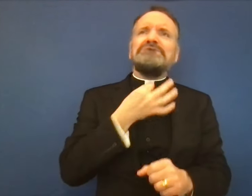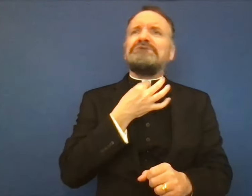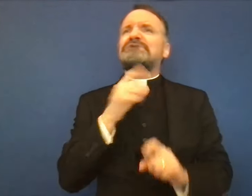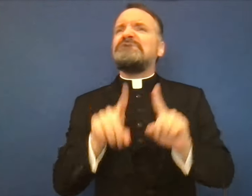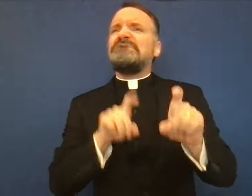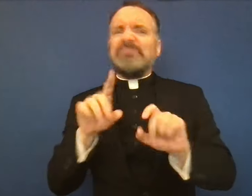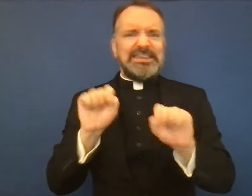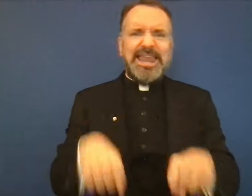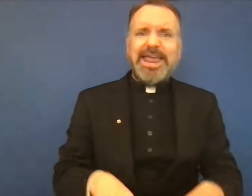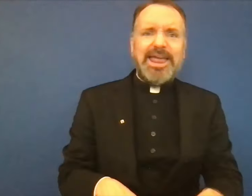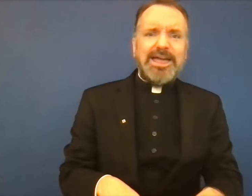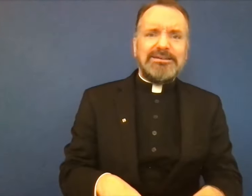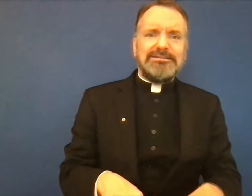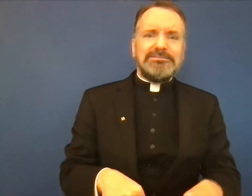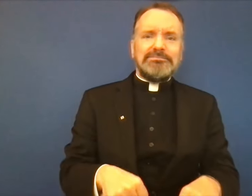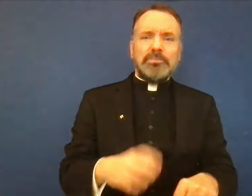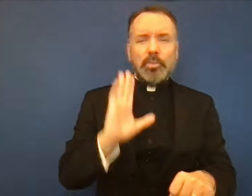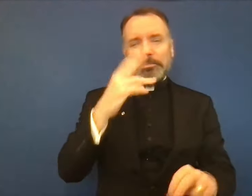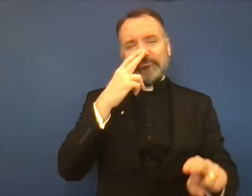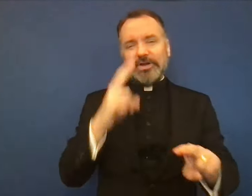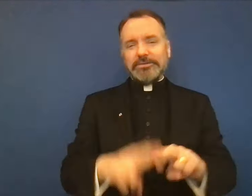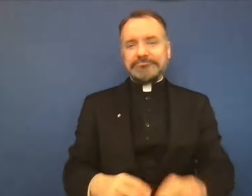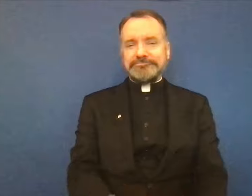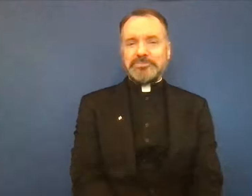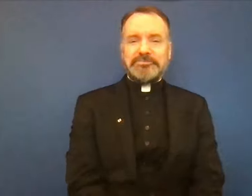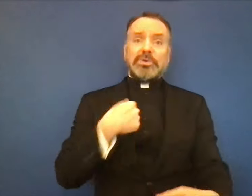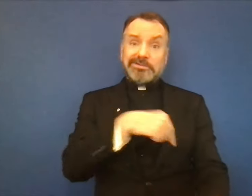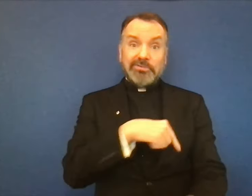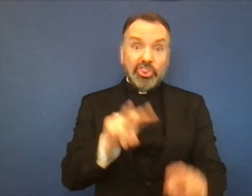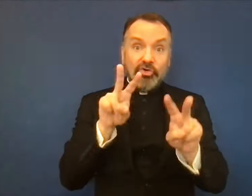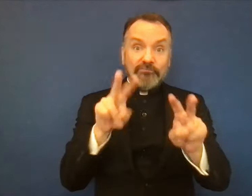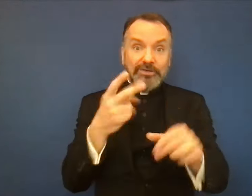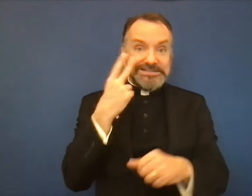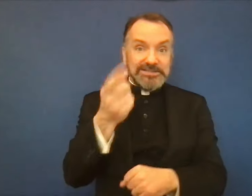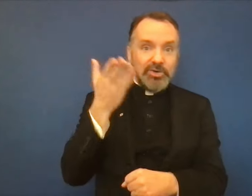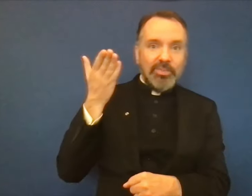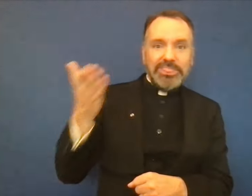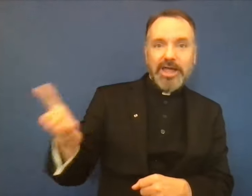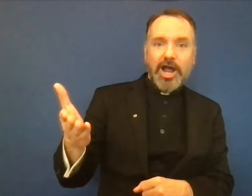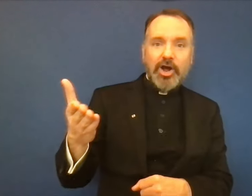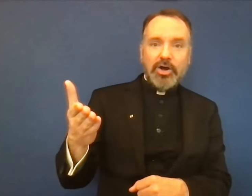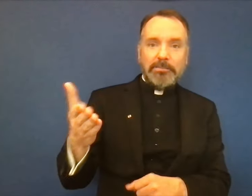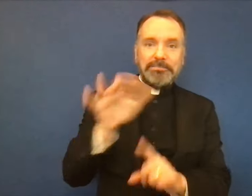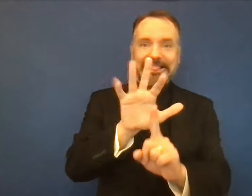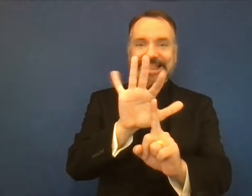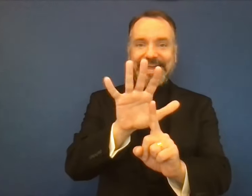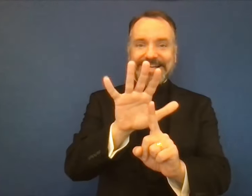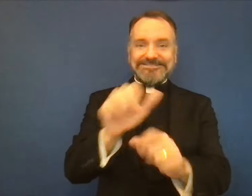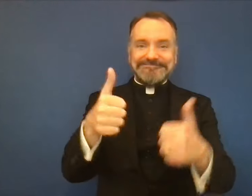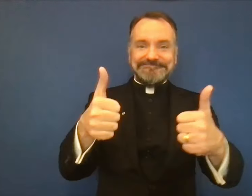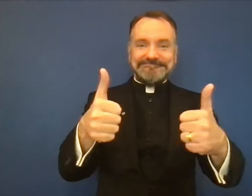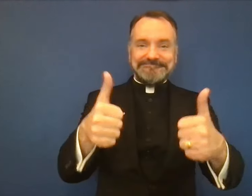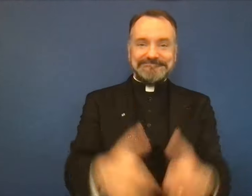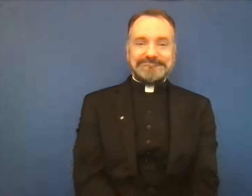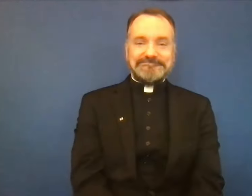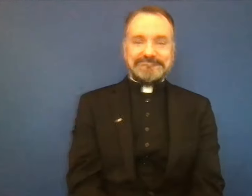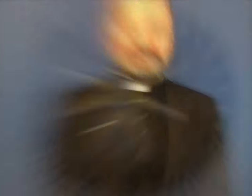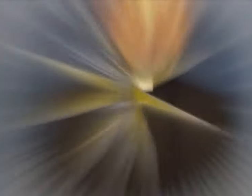about the Catholic faith maybe you're just curious and yo want to know more about the Catholic faith it will be fun come so we're looking forward to to seeing you there at Be